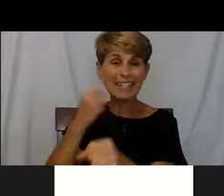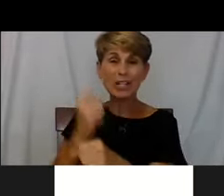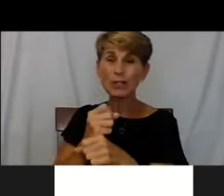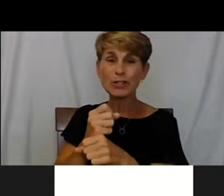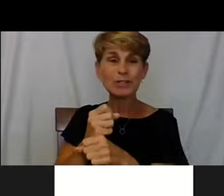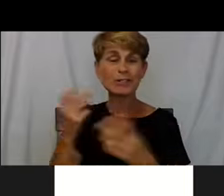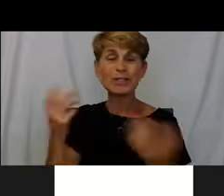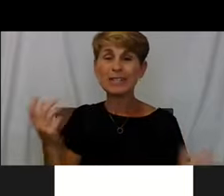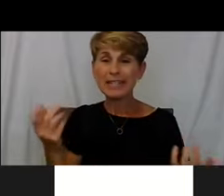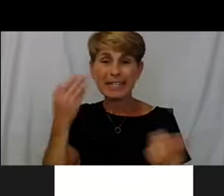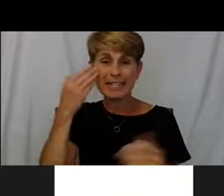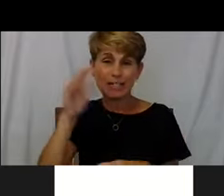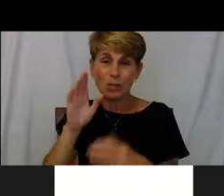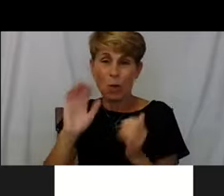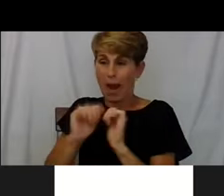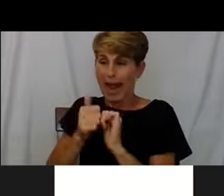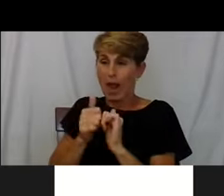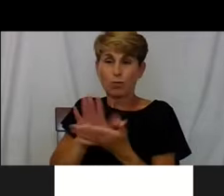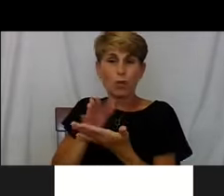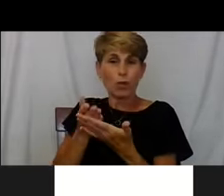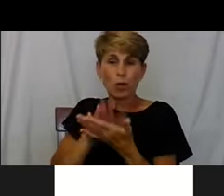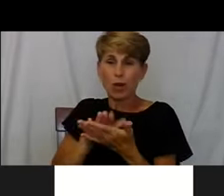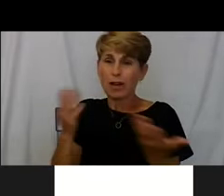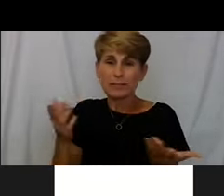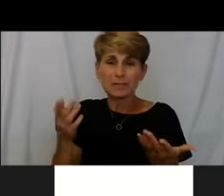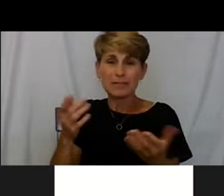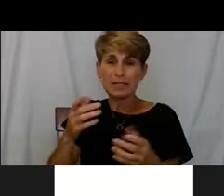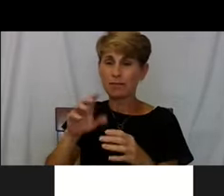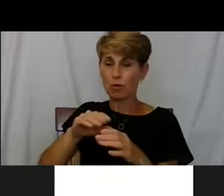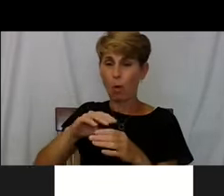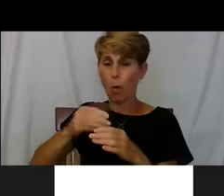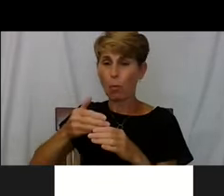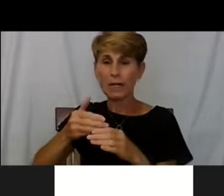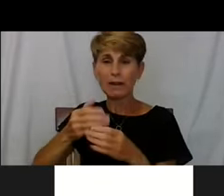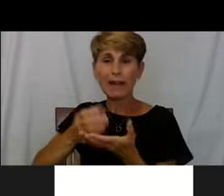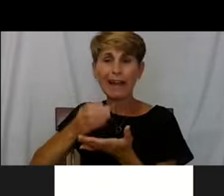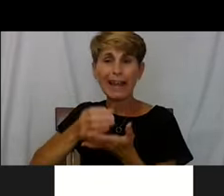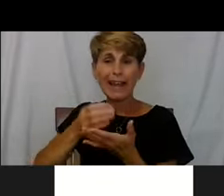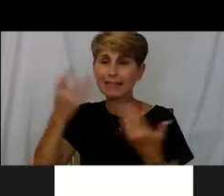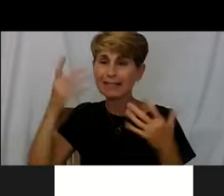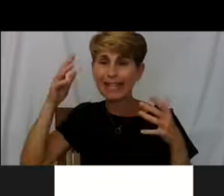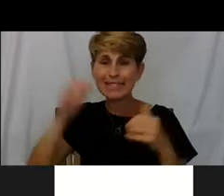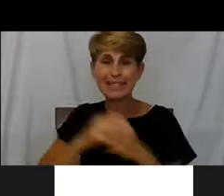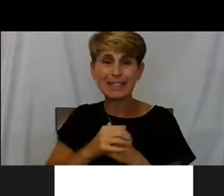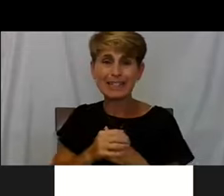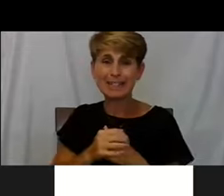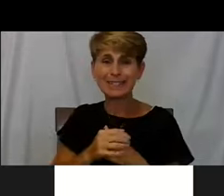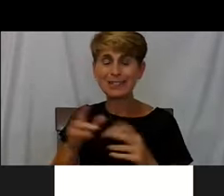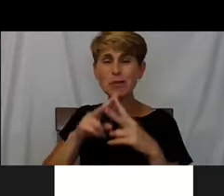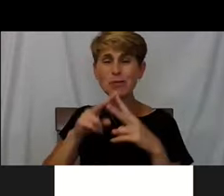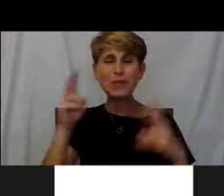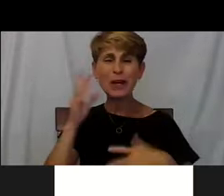And I taught him how to bake a chicken and potatoes and all that kind of stuff. And it was very exciting to see them move forward